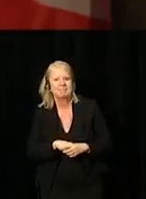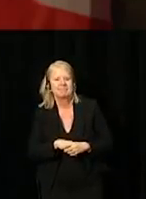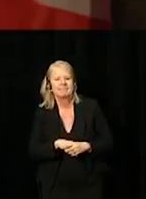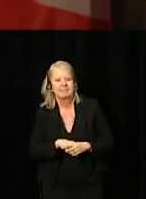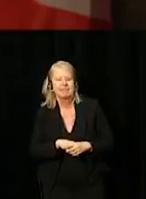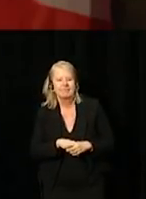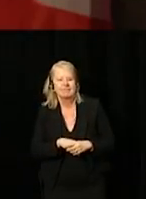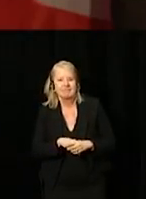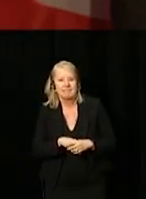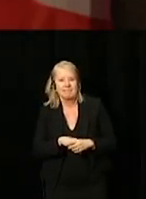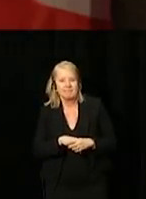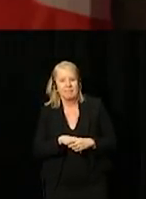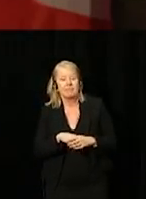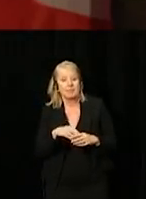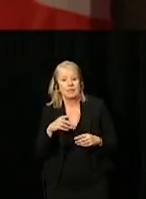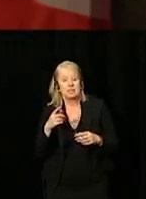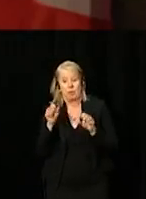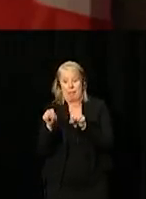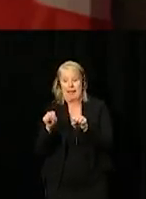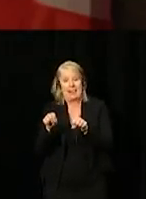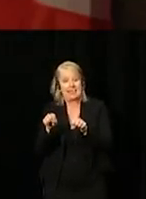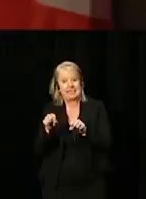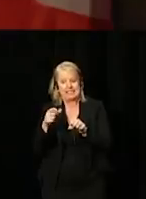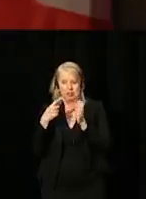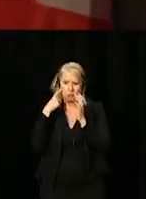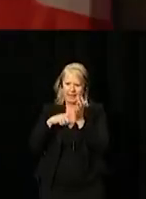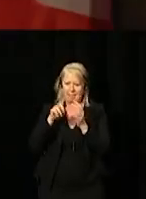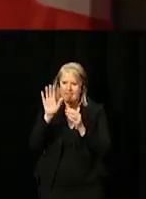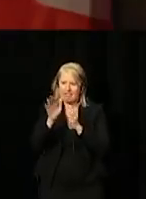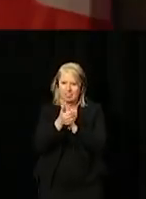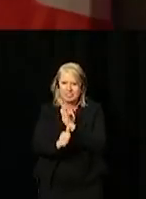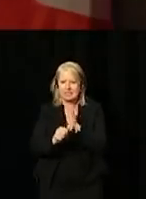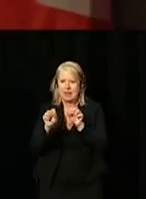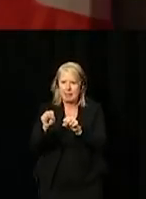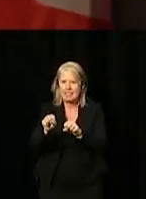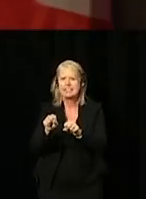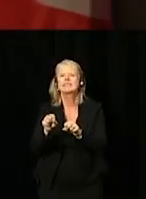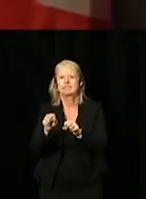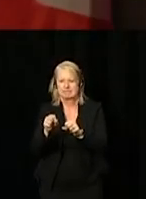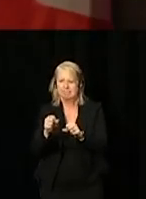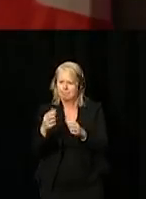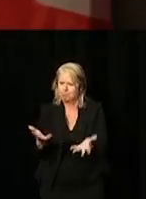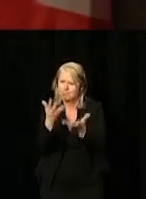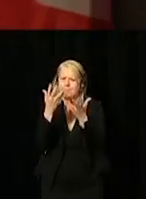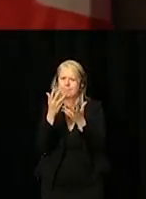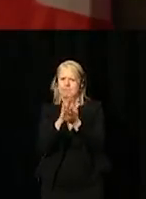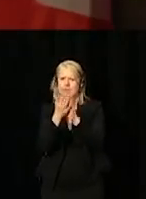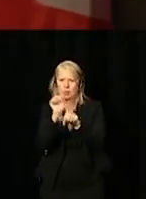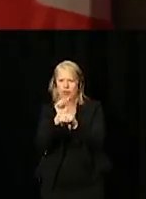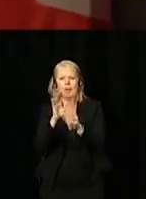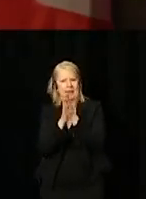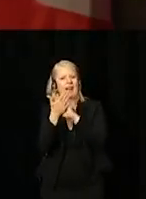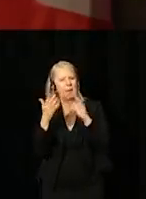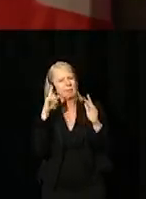All we need for ability to be recognized and put to work is the right access.